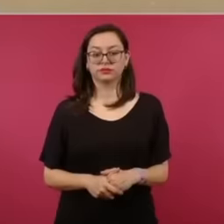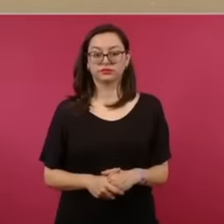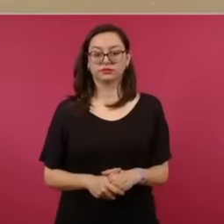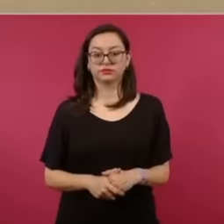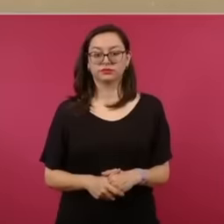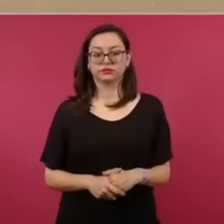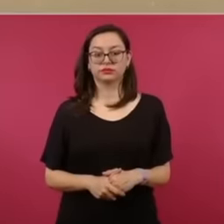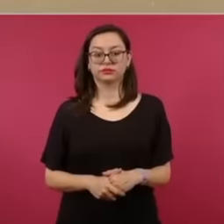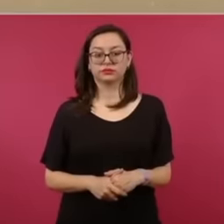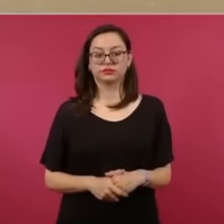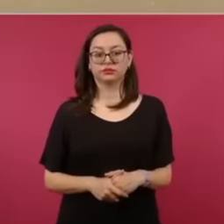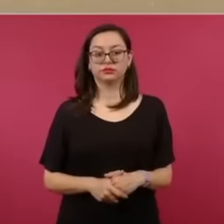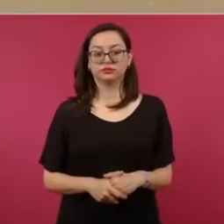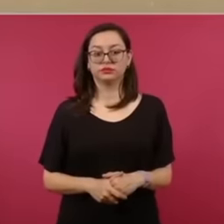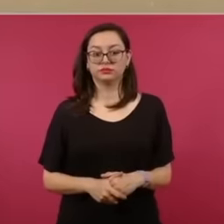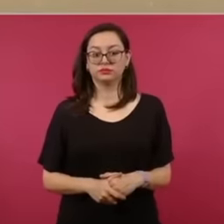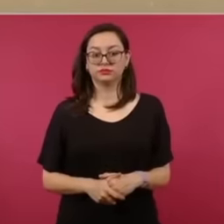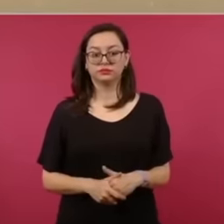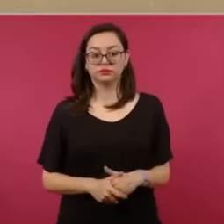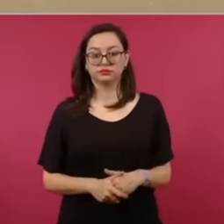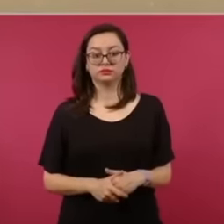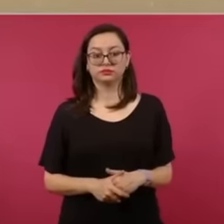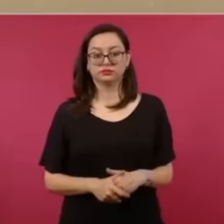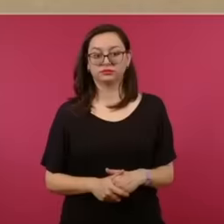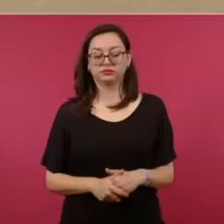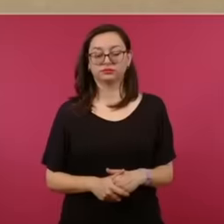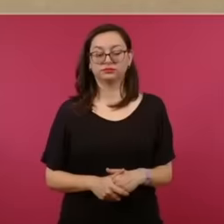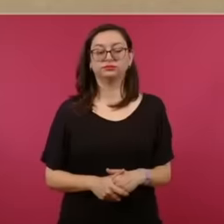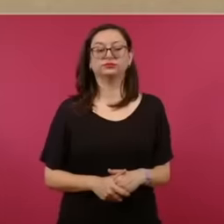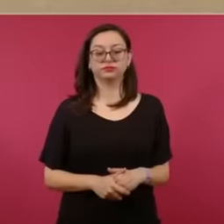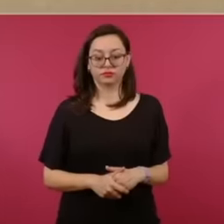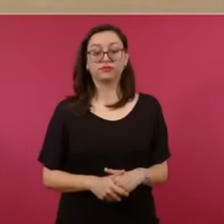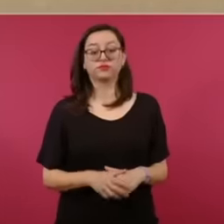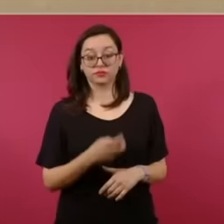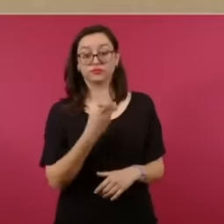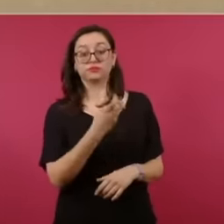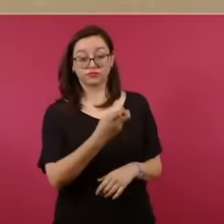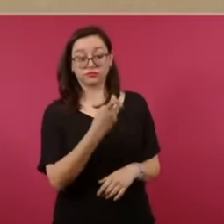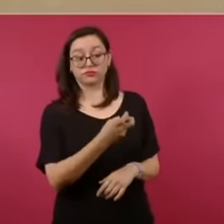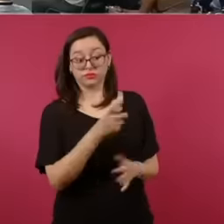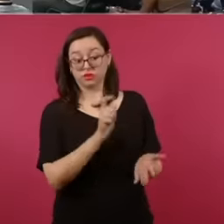that is These are our pens and they take out all the Not that about the pens but That's